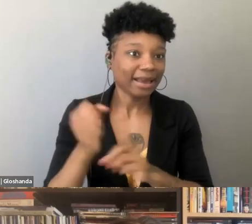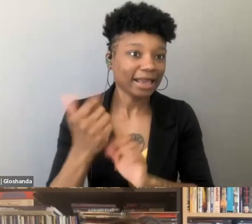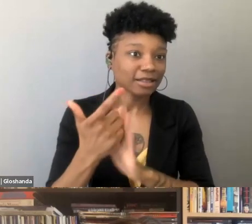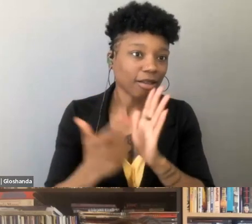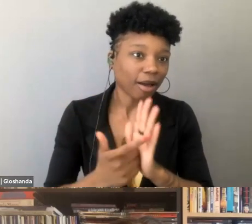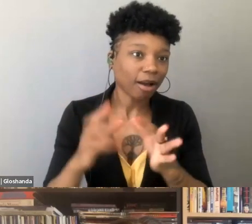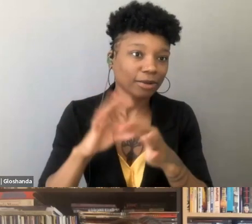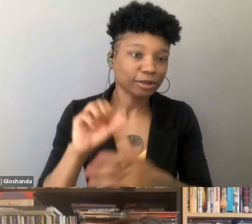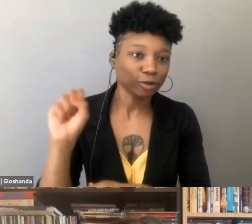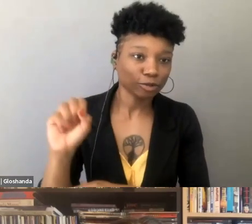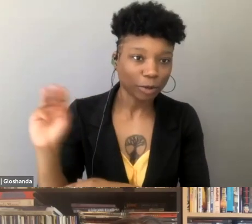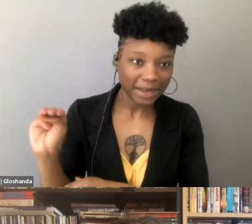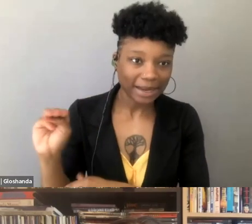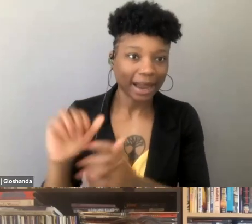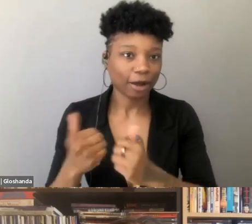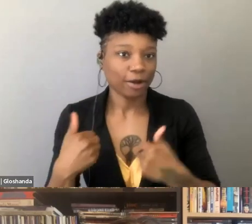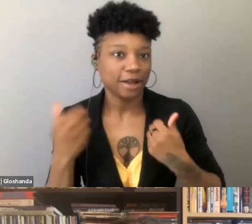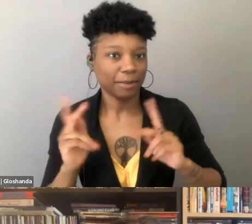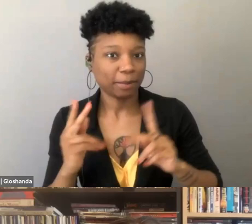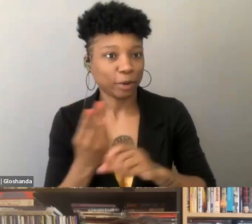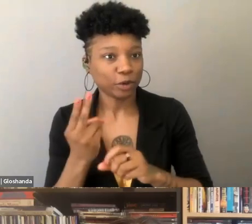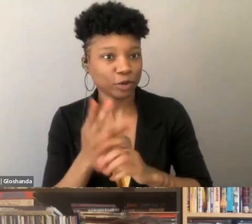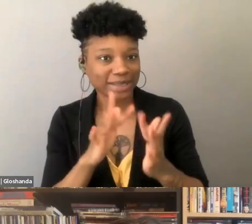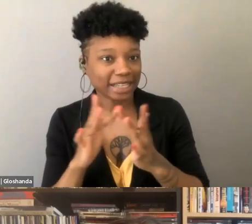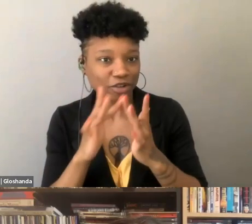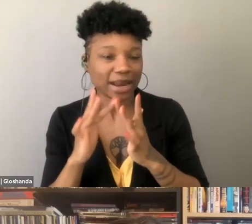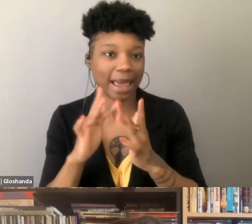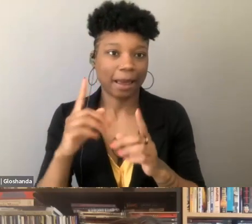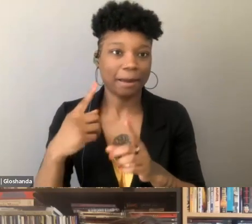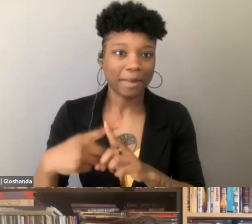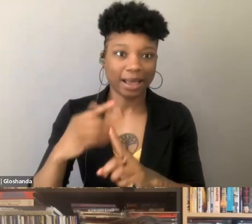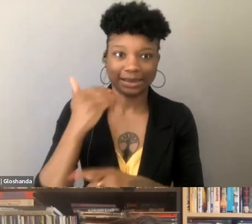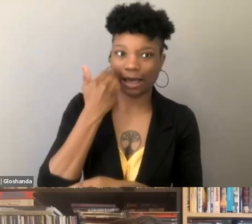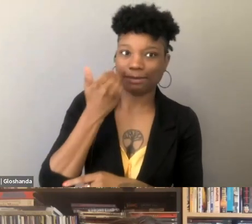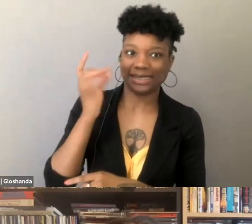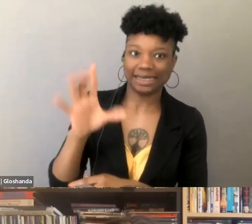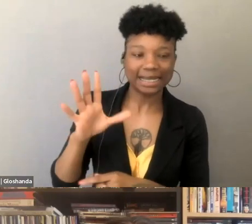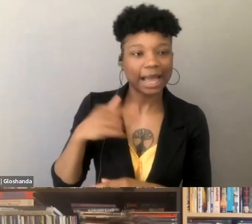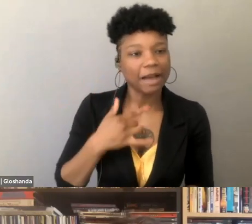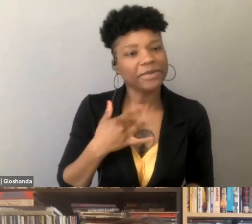on social media and young people's use of the internet, and obscenity, it feels like it's too easy to,